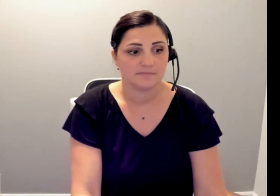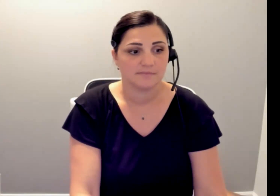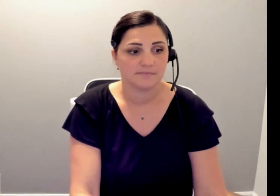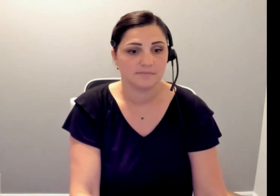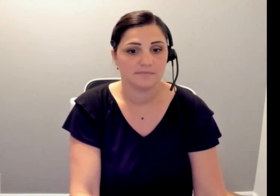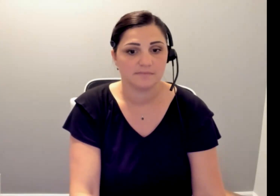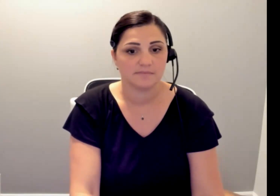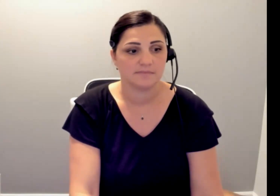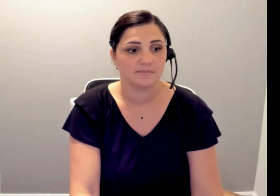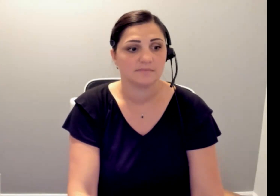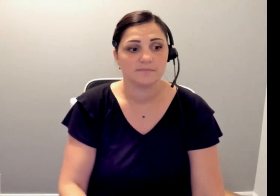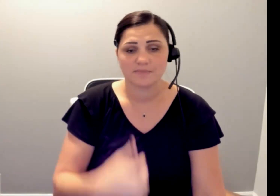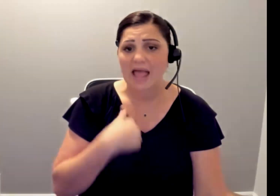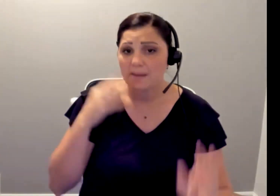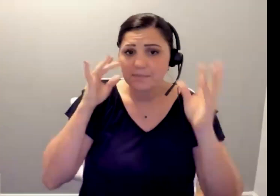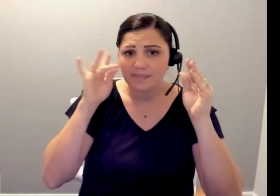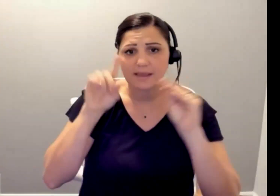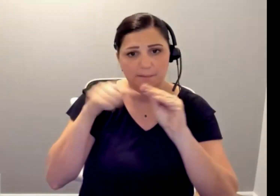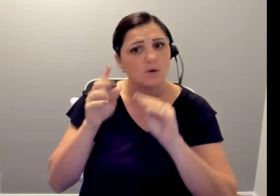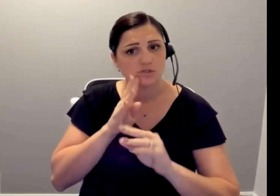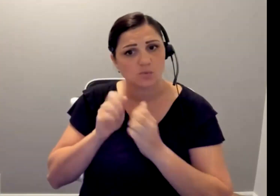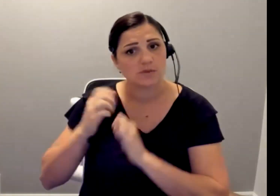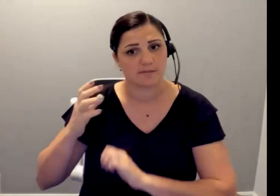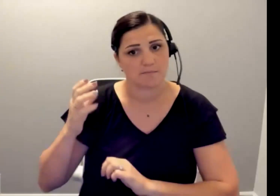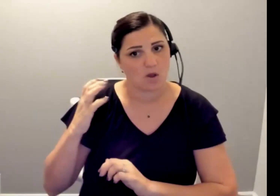: Have you tried to talk to your supervisor or your boss to get accommodations for your disability?